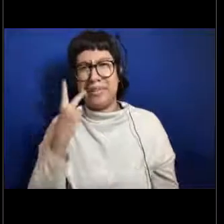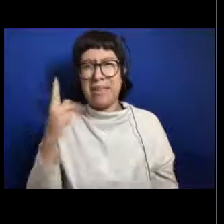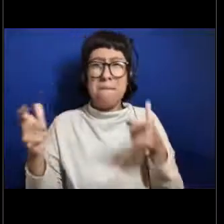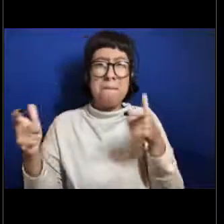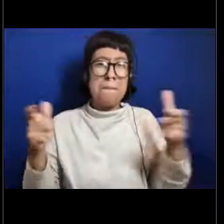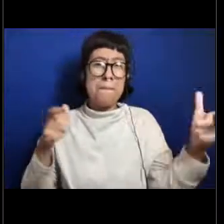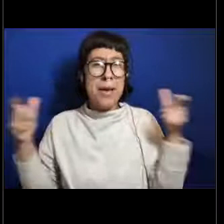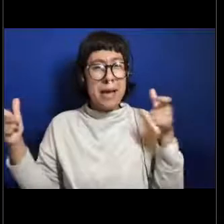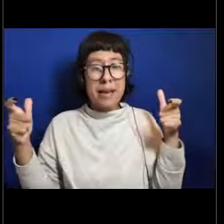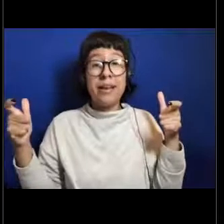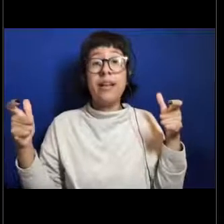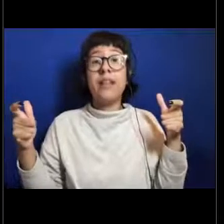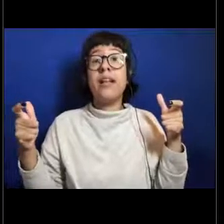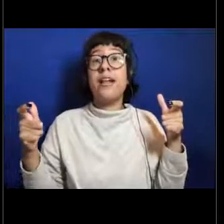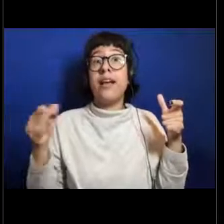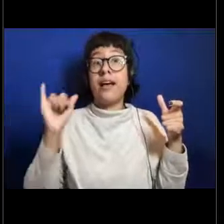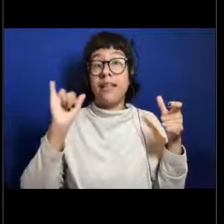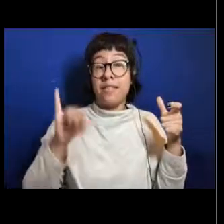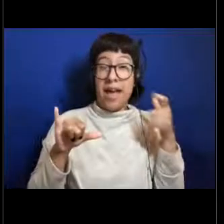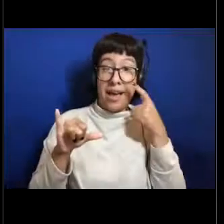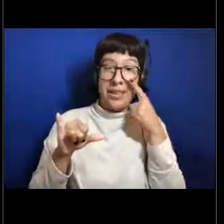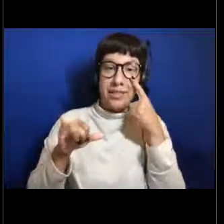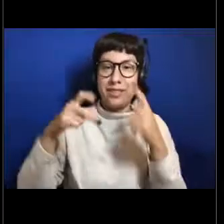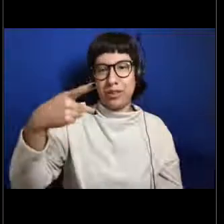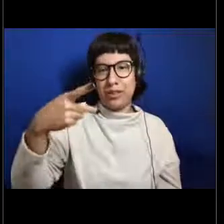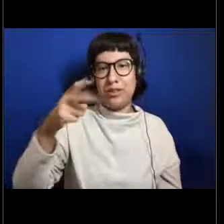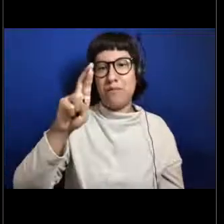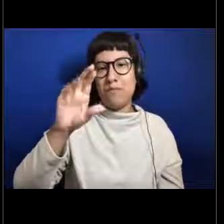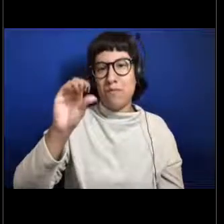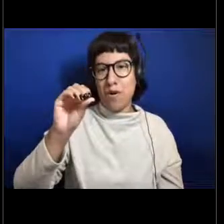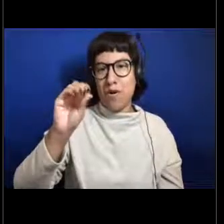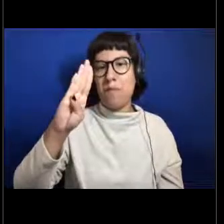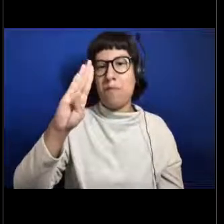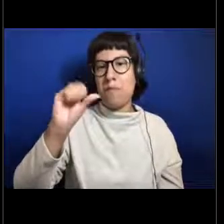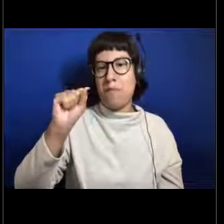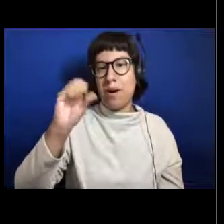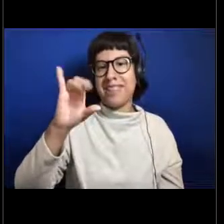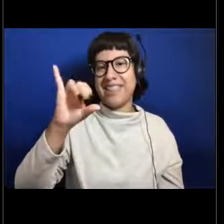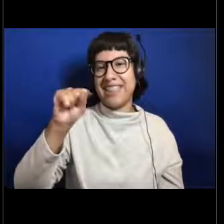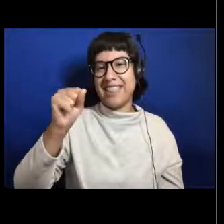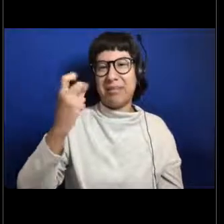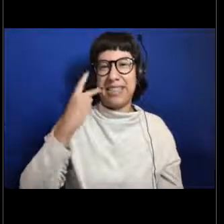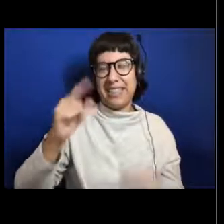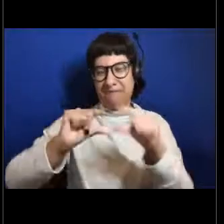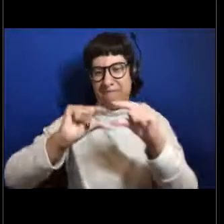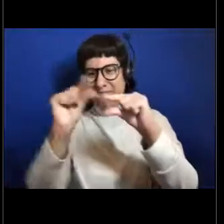and they use it's proboscis, which is what is highlighted here to slurp up their food.